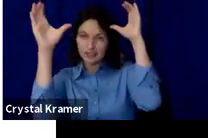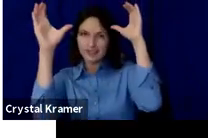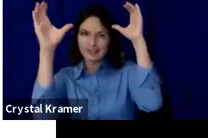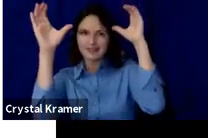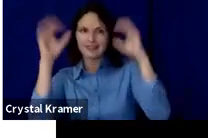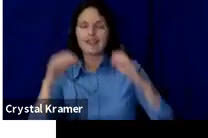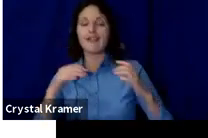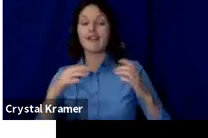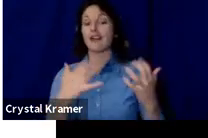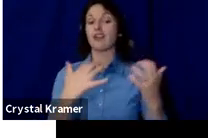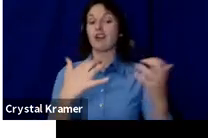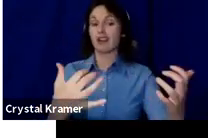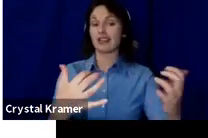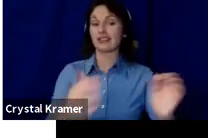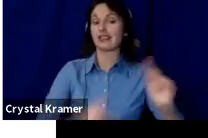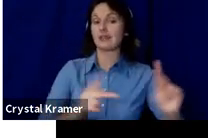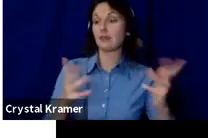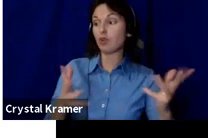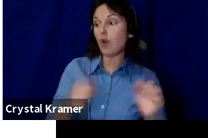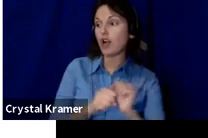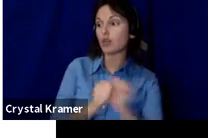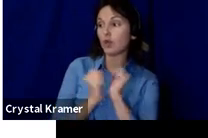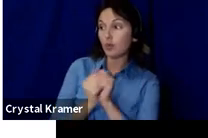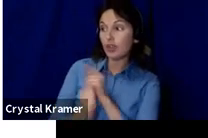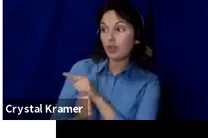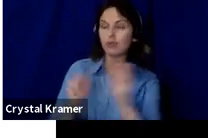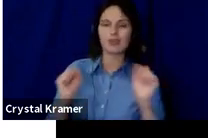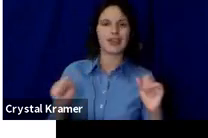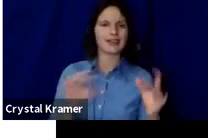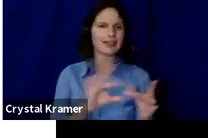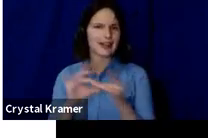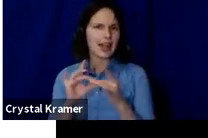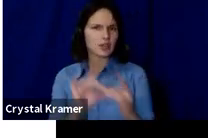who want to work with you can connect to the passion of your work.